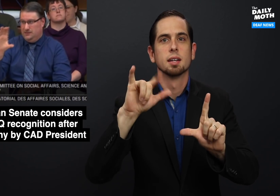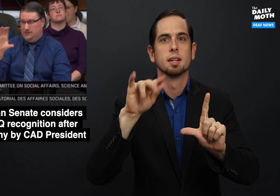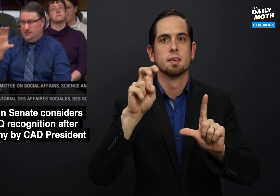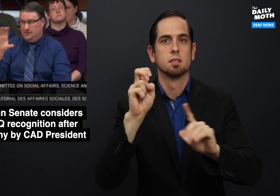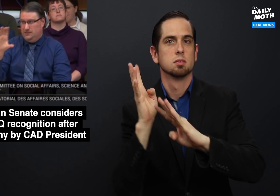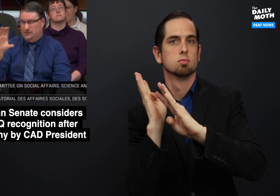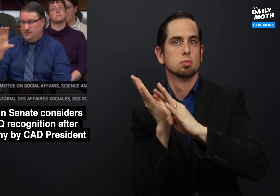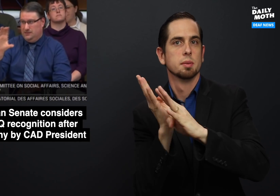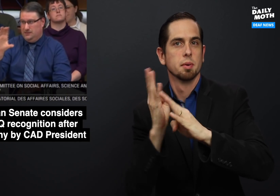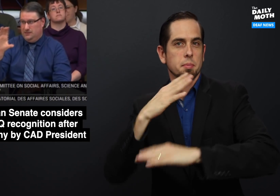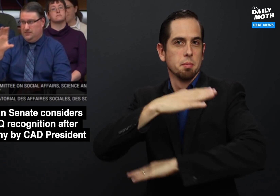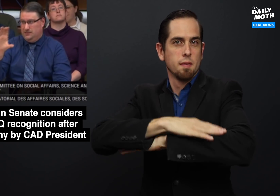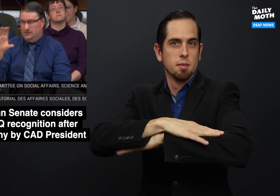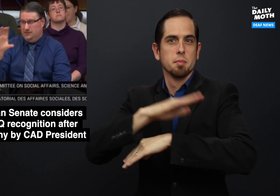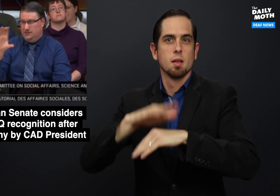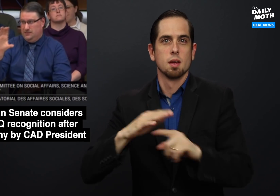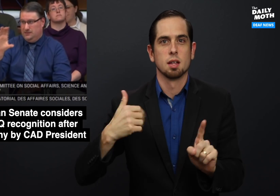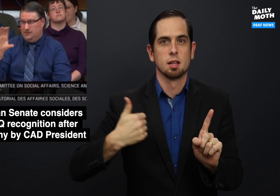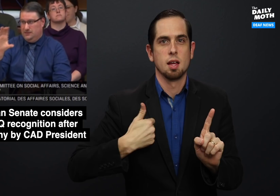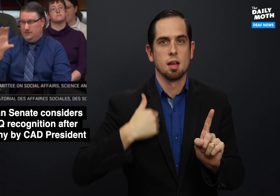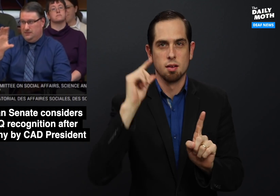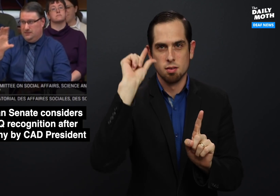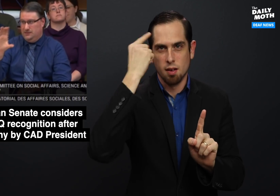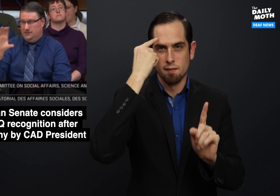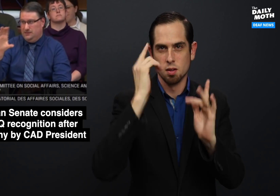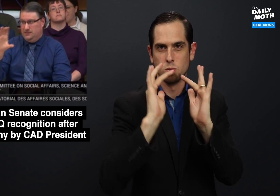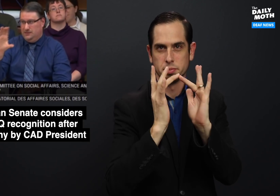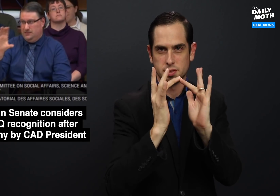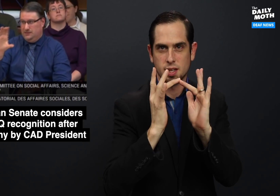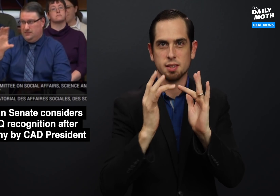a live streaming platform on a Canadian government website.